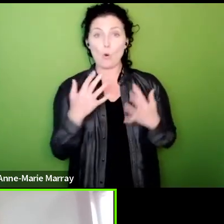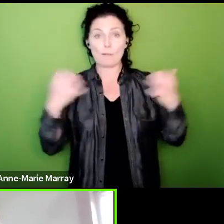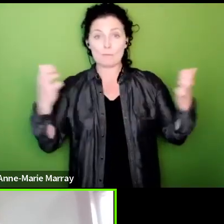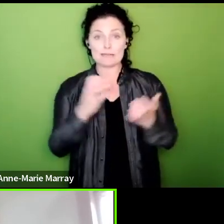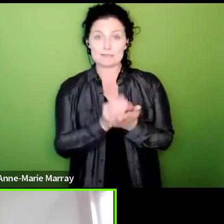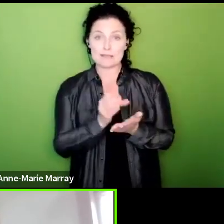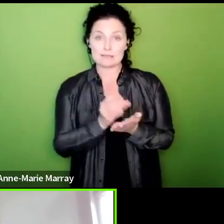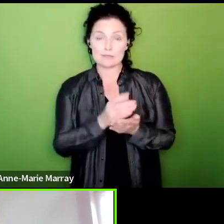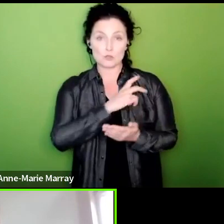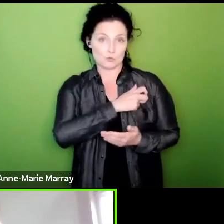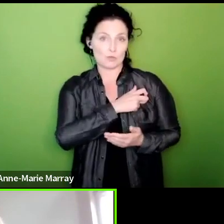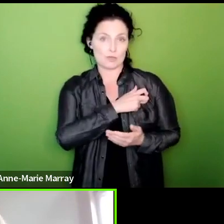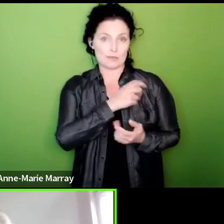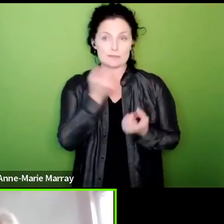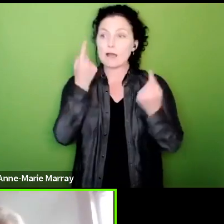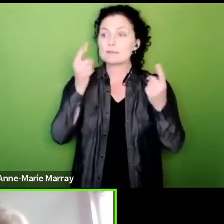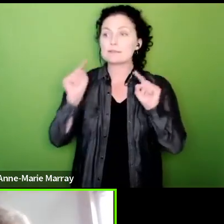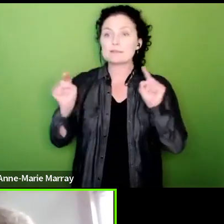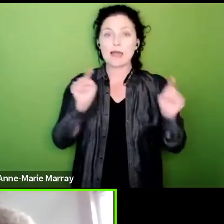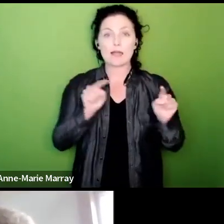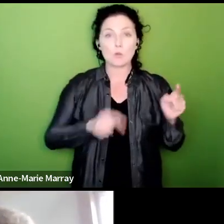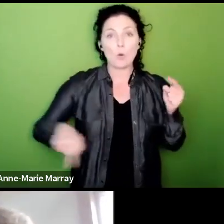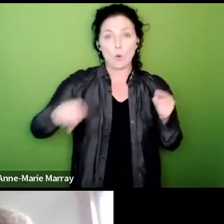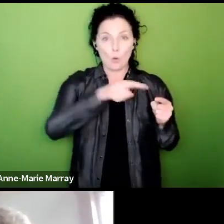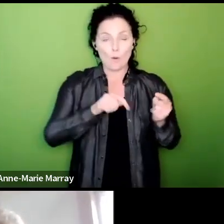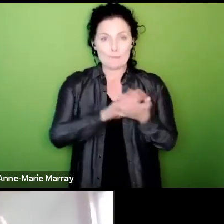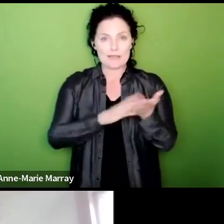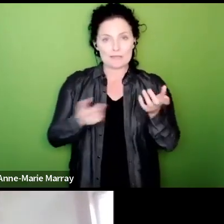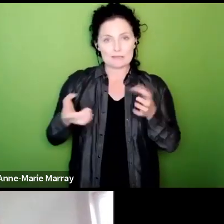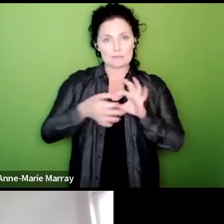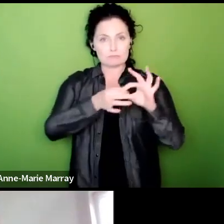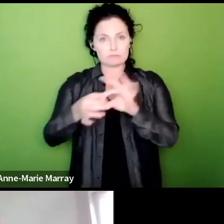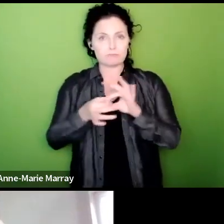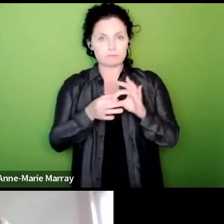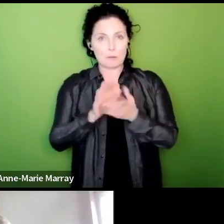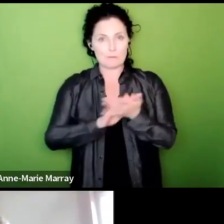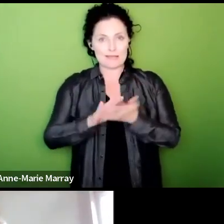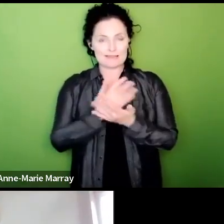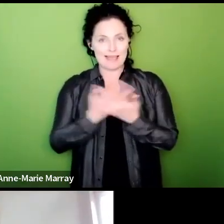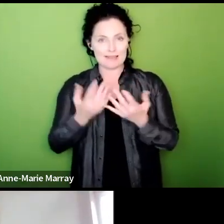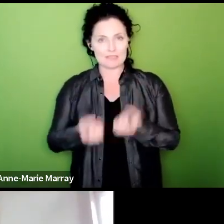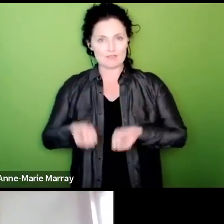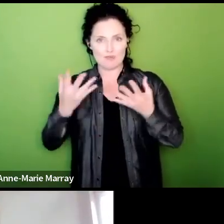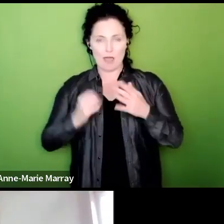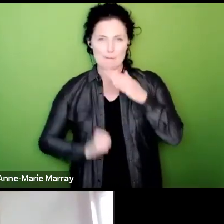coordinate our efforts to maximum effect okay thank you there's a couple of posts from the